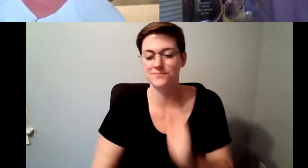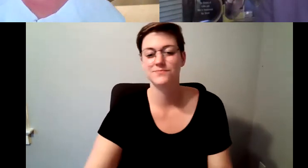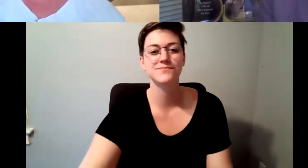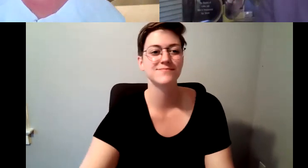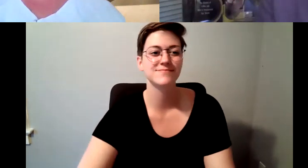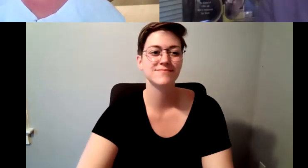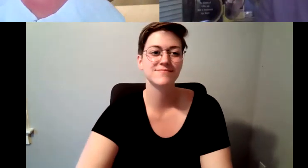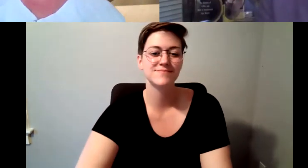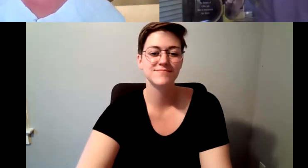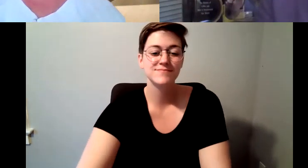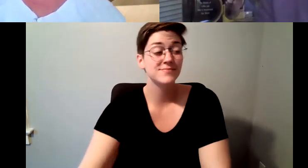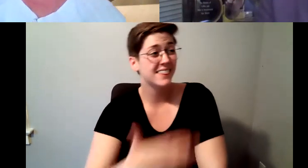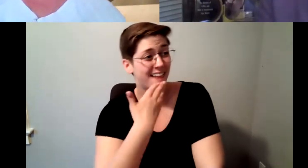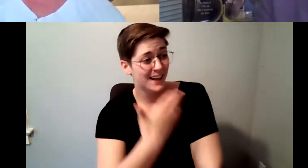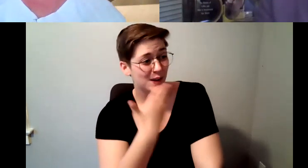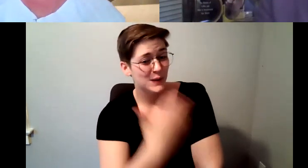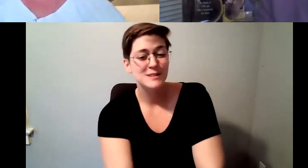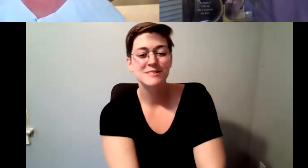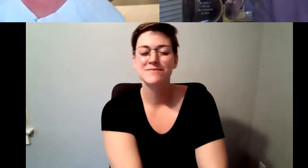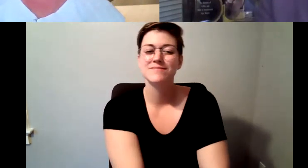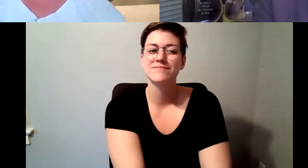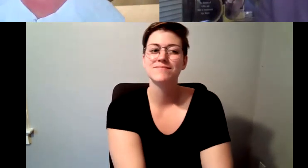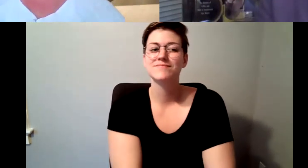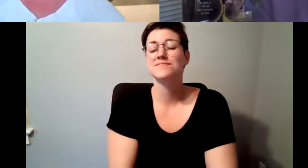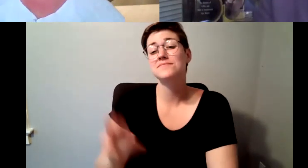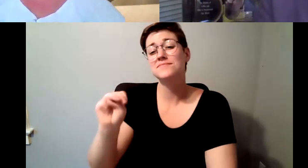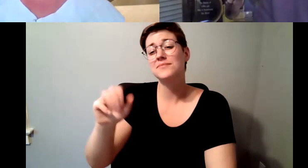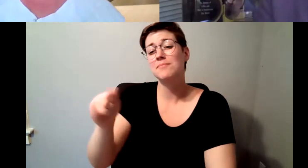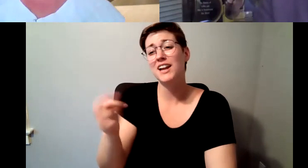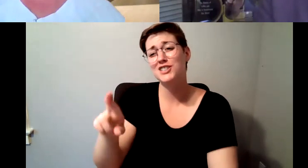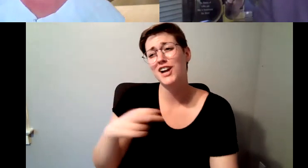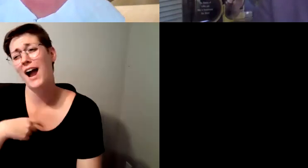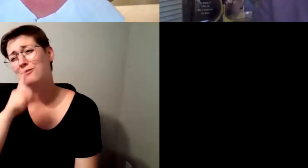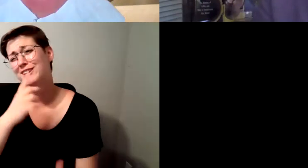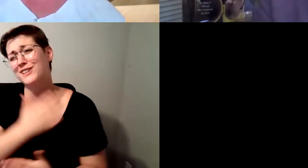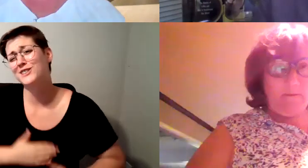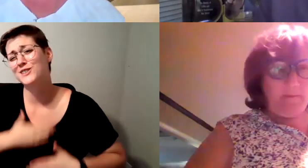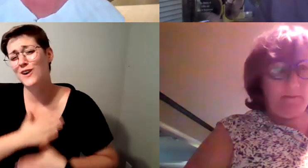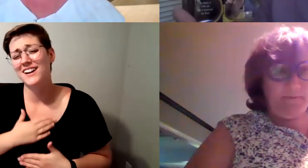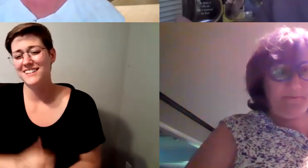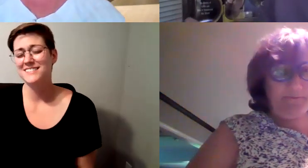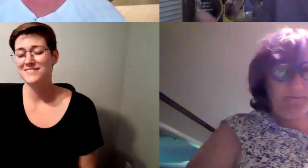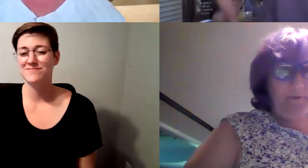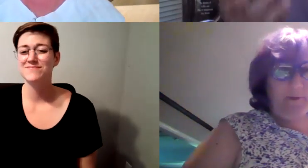Kelly Redder: Oh major I had so much fun and. D. Major Cohen: You do it. D. Major Cohen: did go by fast like.